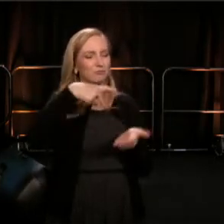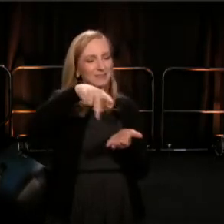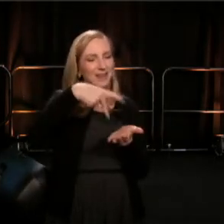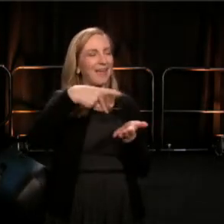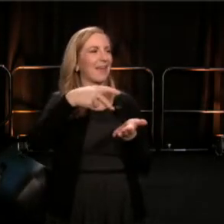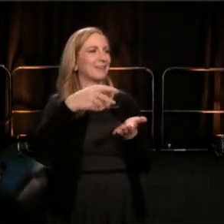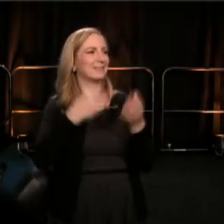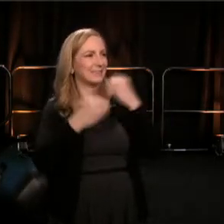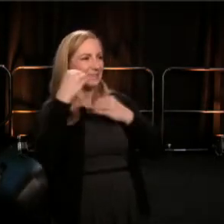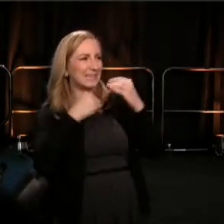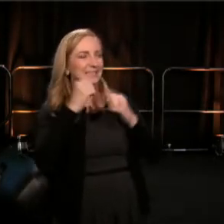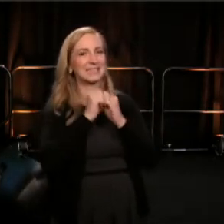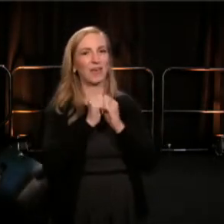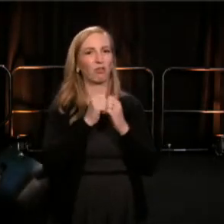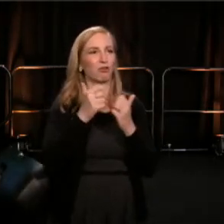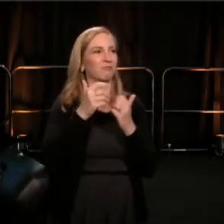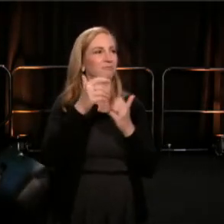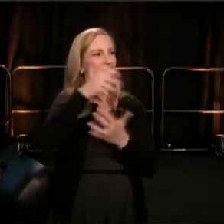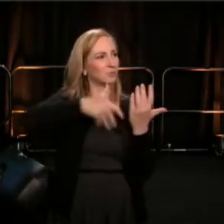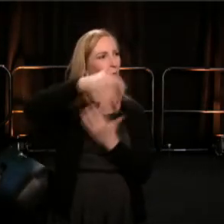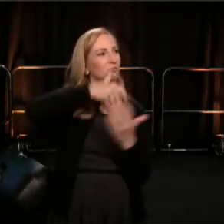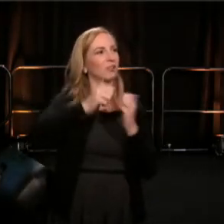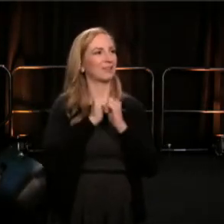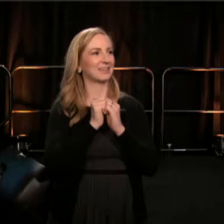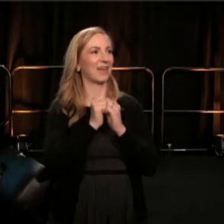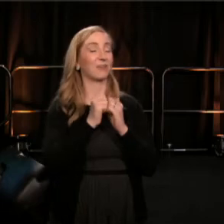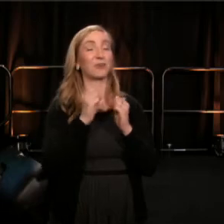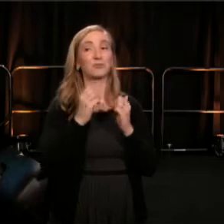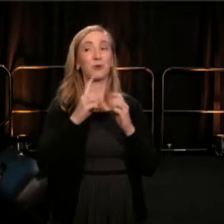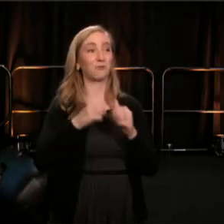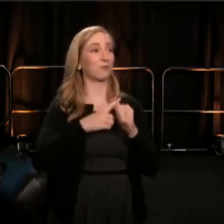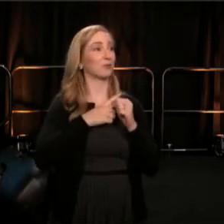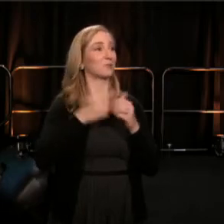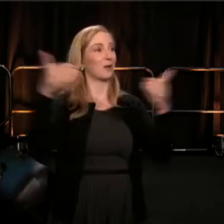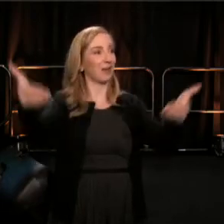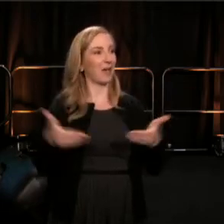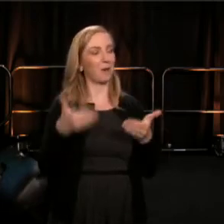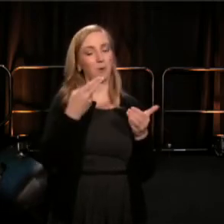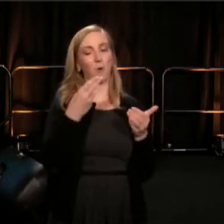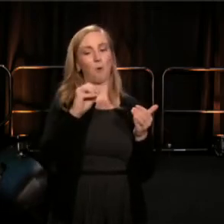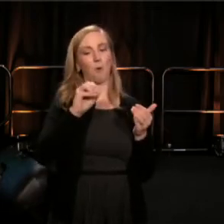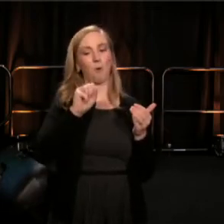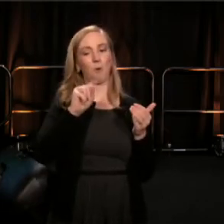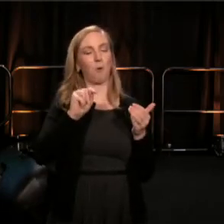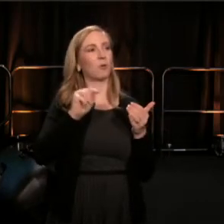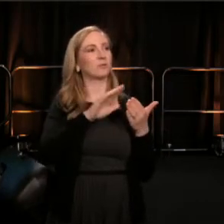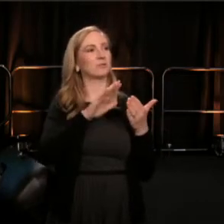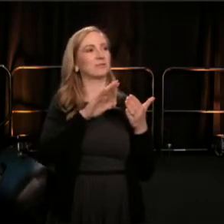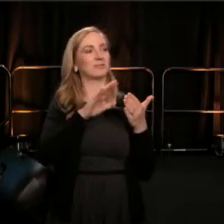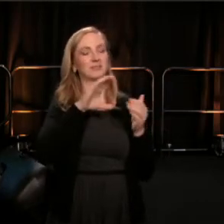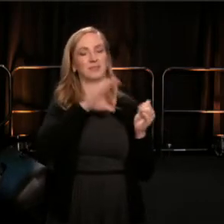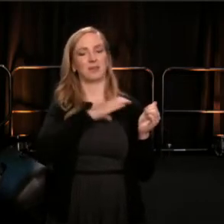So to help us do just that, I'd like to welcome our host community chairs: Chris Jennings and Megan Kresman.